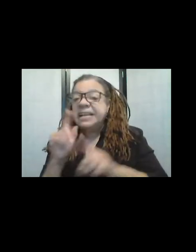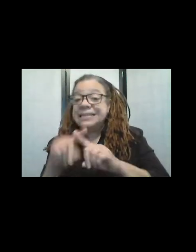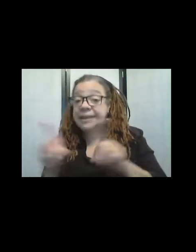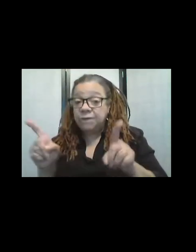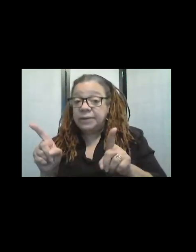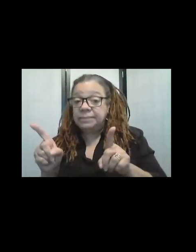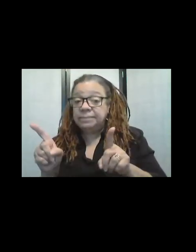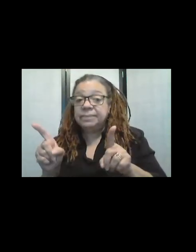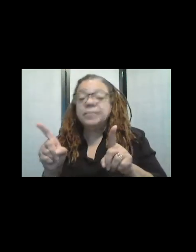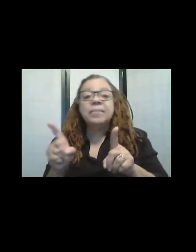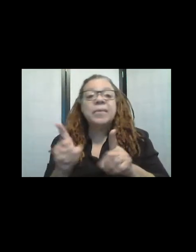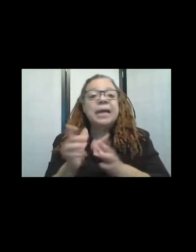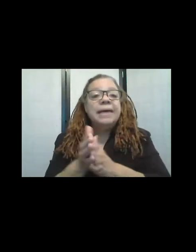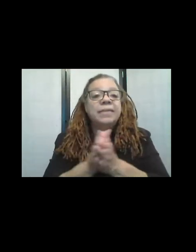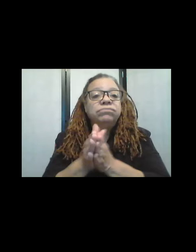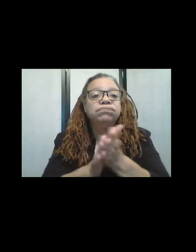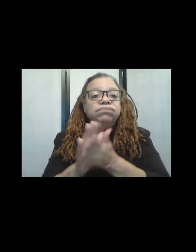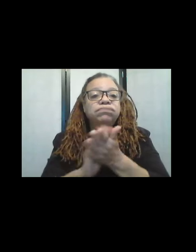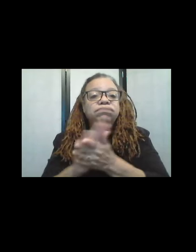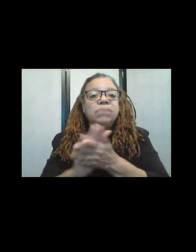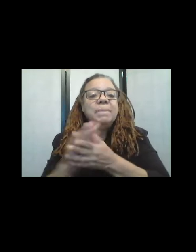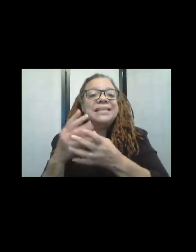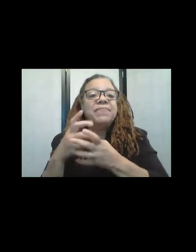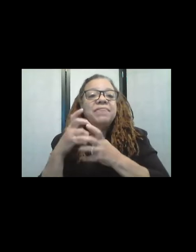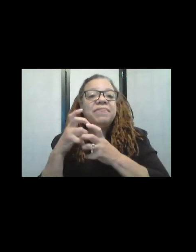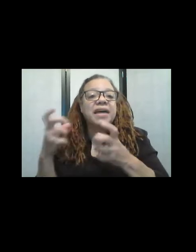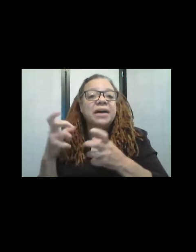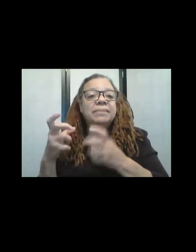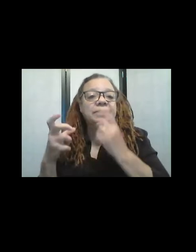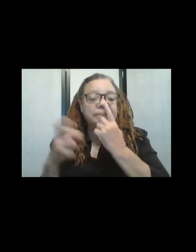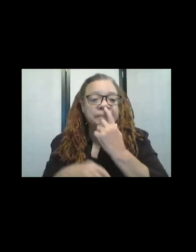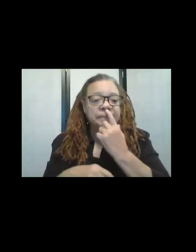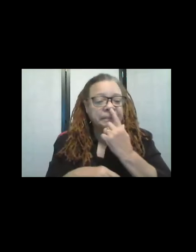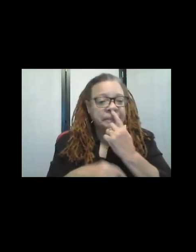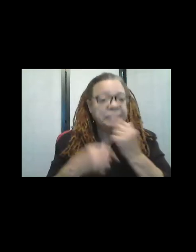agitation, because it it makes it thicker. I've um, actually, when my children